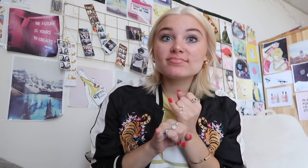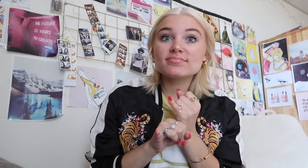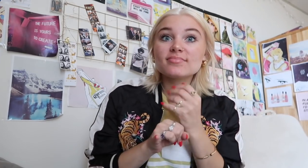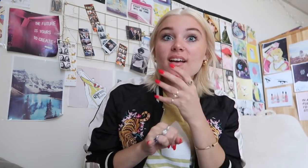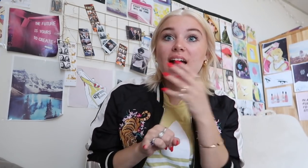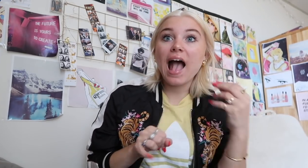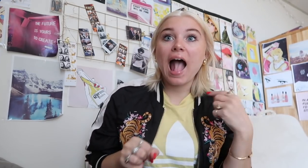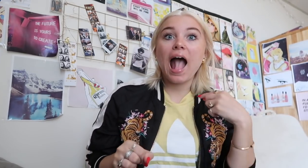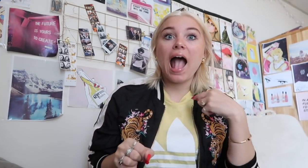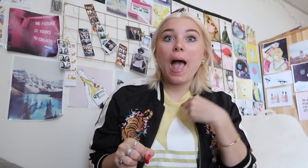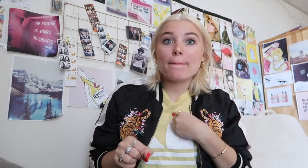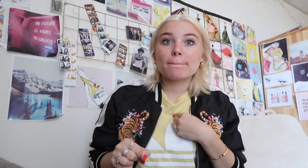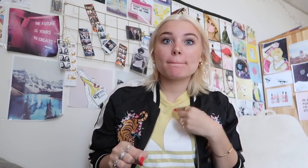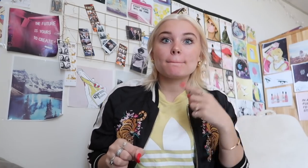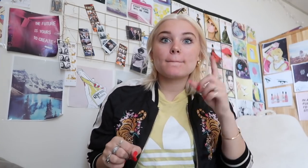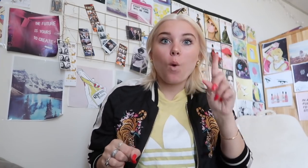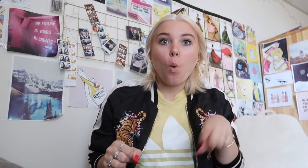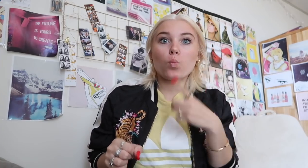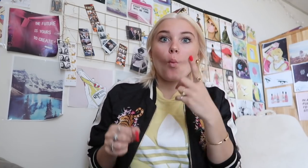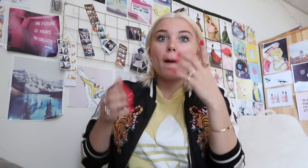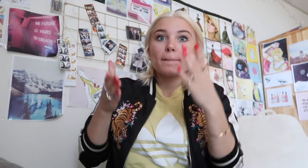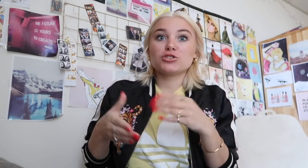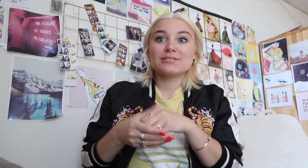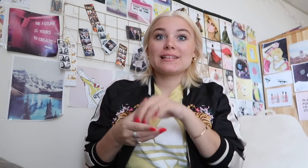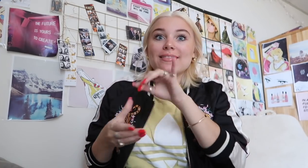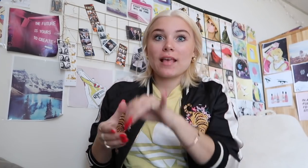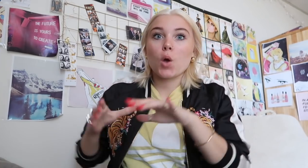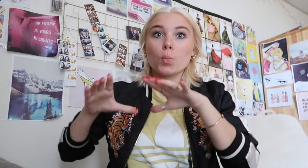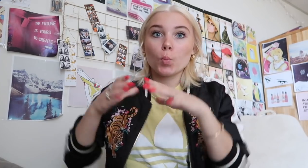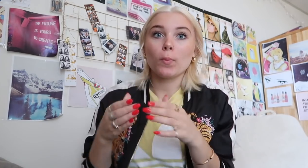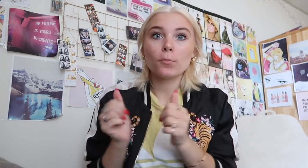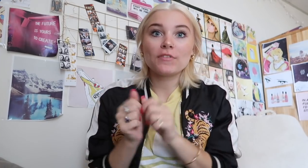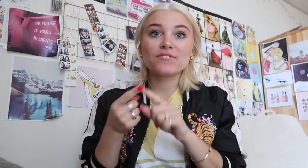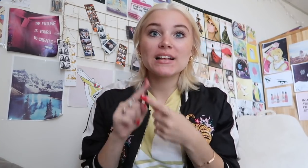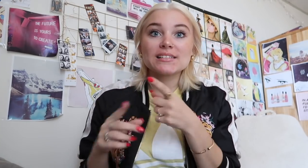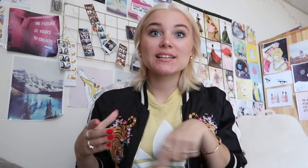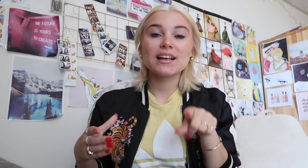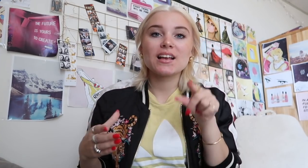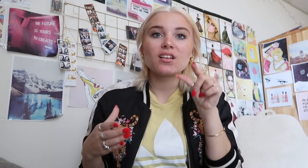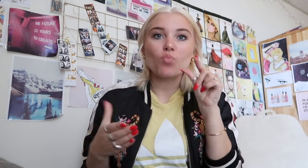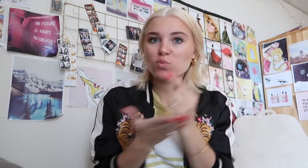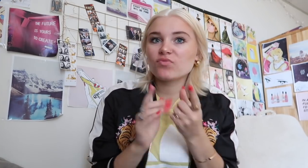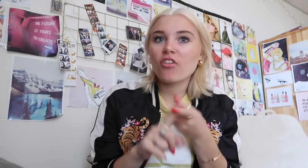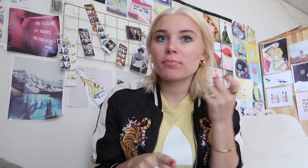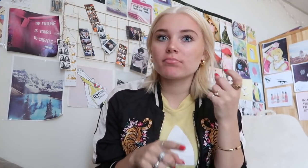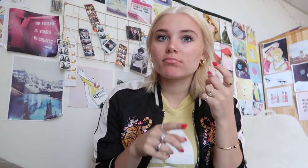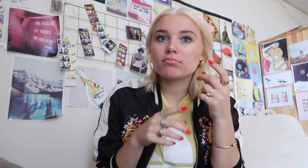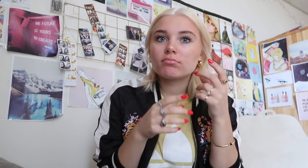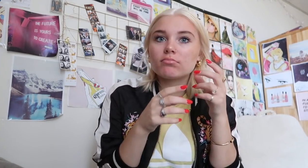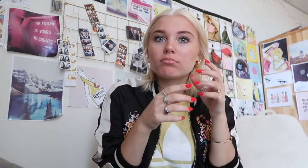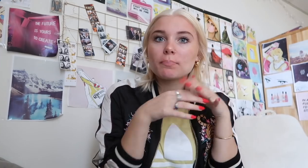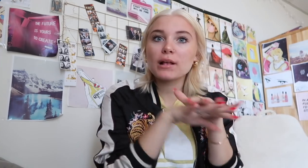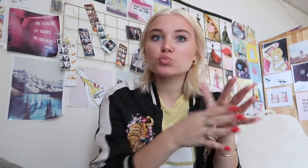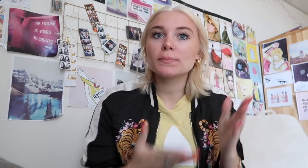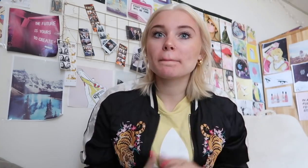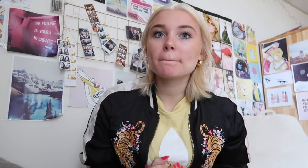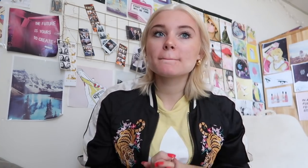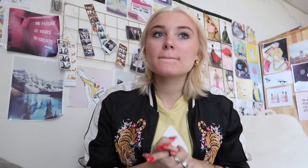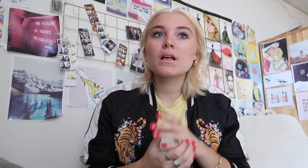and I am only the deaf person who graduated from mainstream school and went through all my life